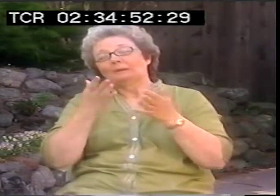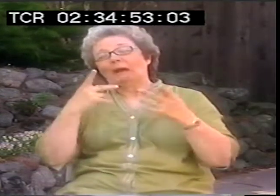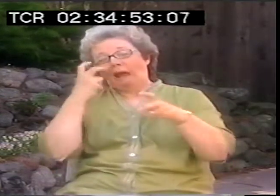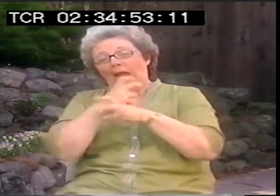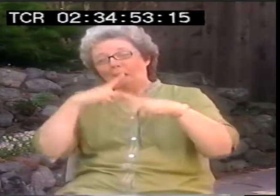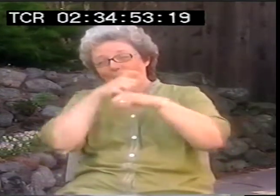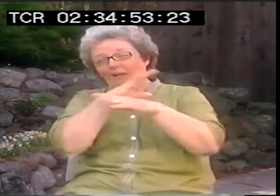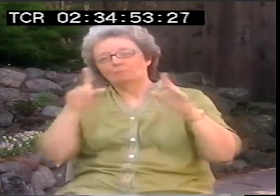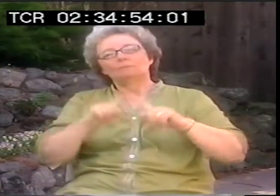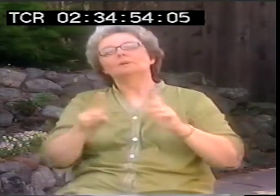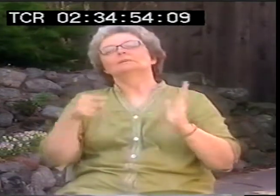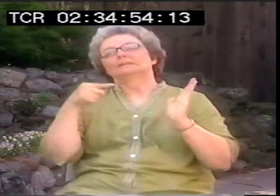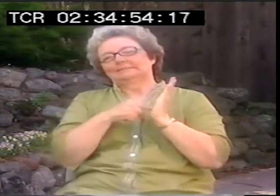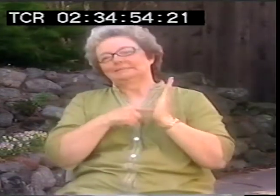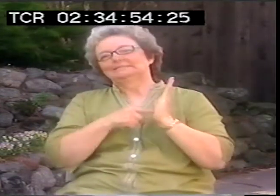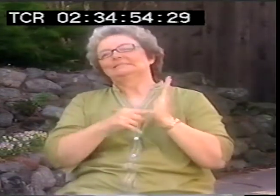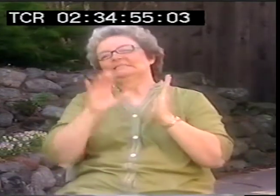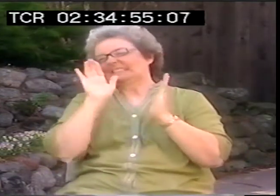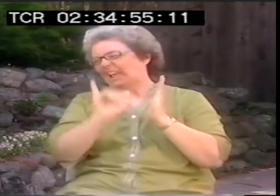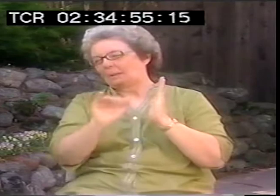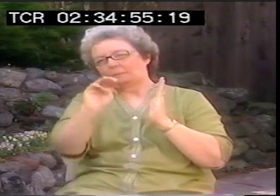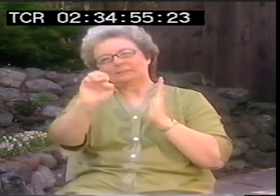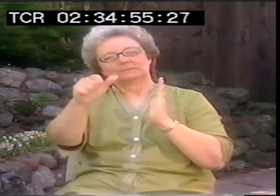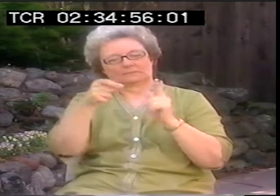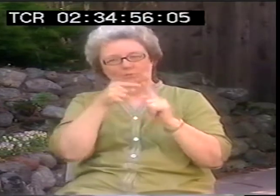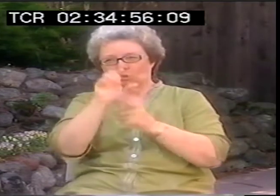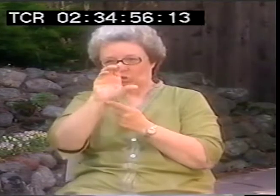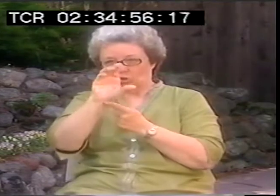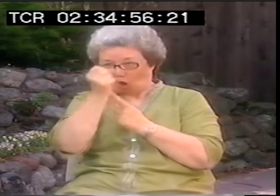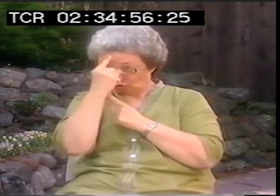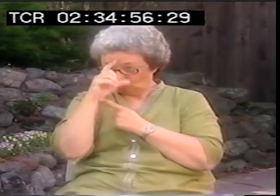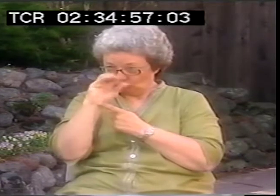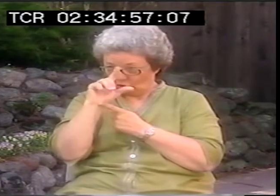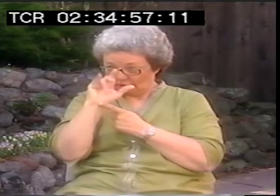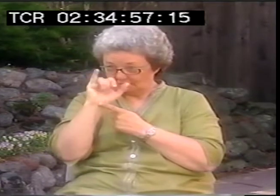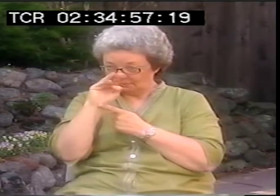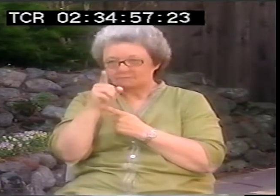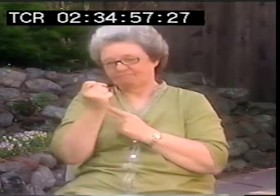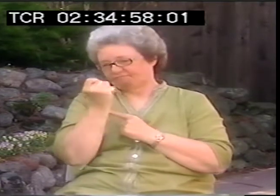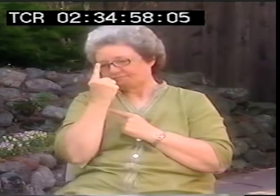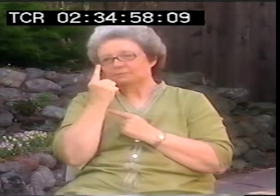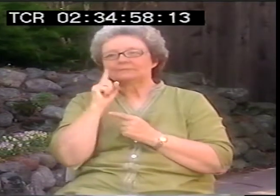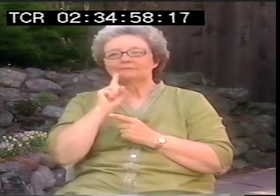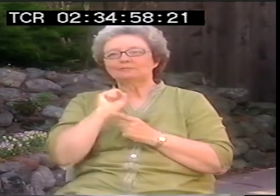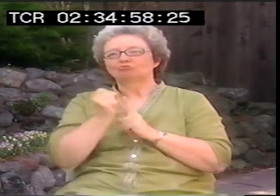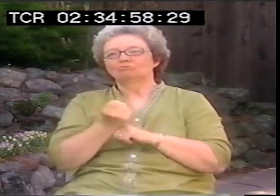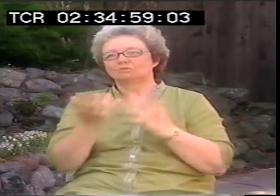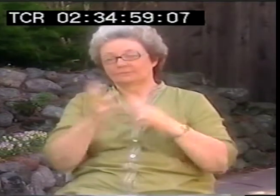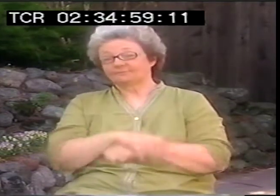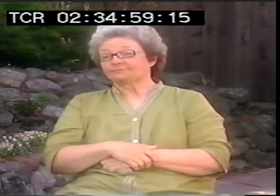Look at Paddy Ladd's book. Just check it out. He explains it. It is a difficult book to read, but it's wonderful. The message is very clear.